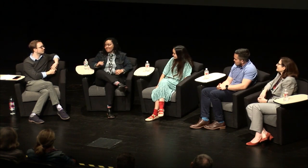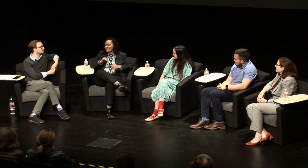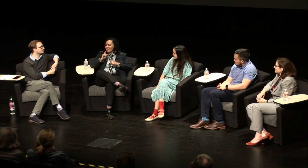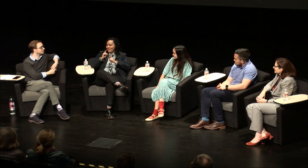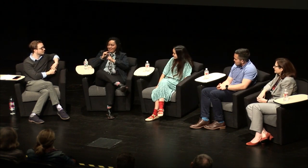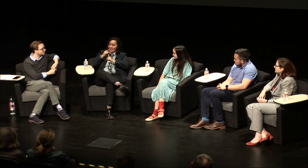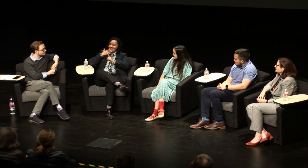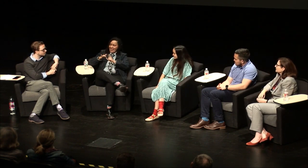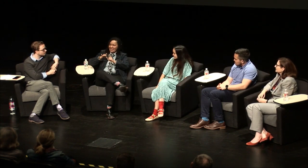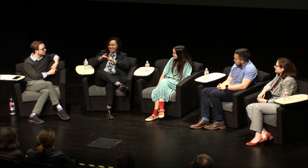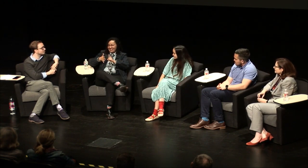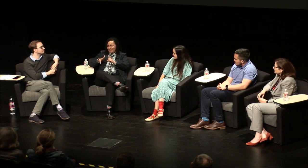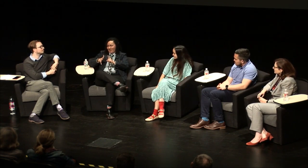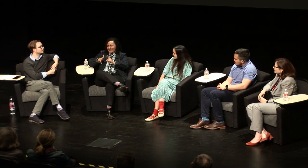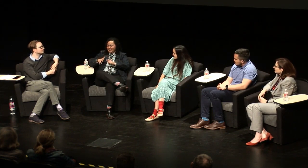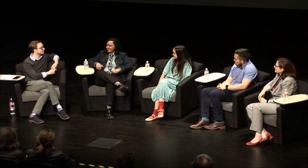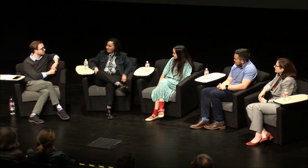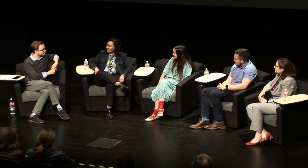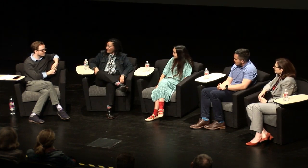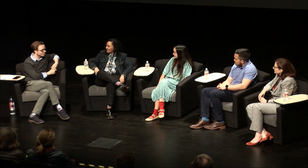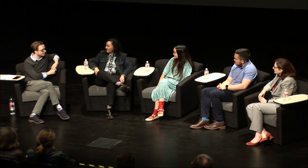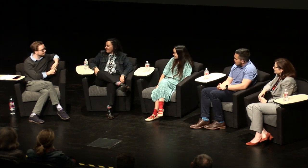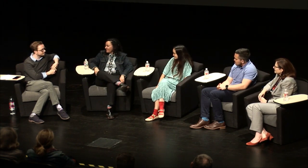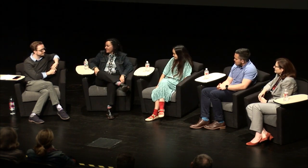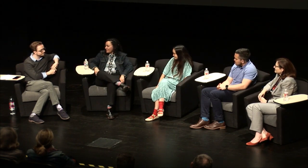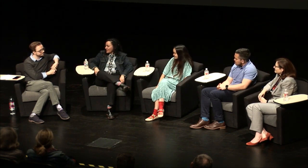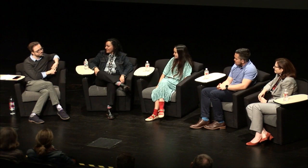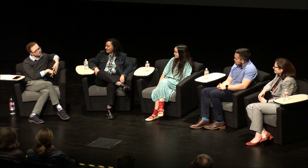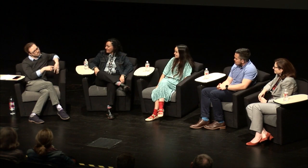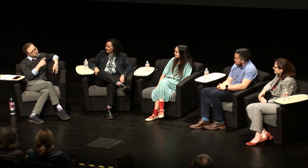that does sign to connect me to the rest of the family so lucky but still some